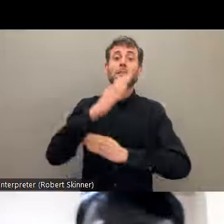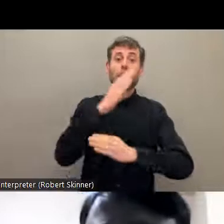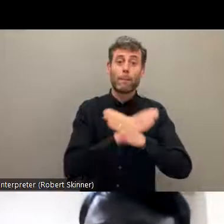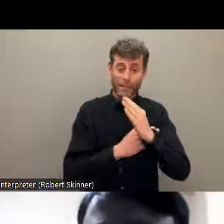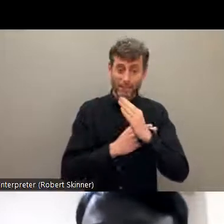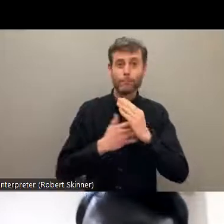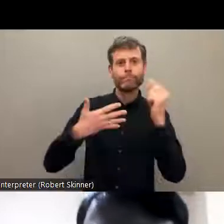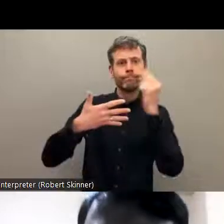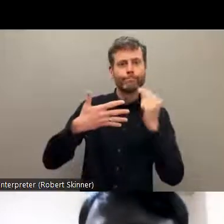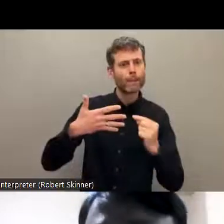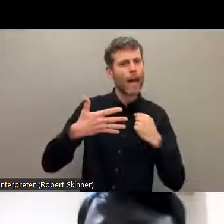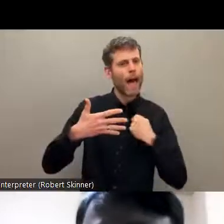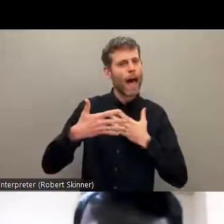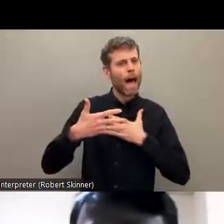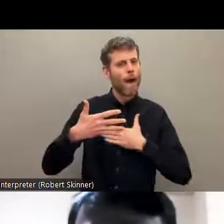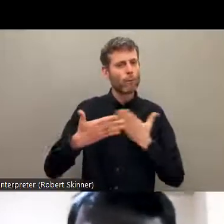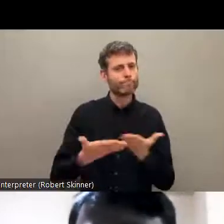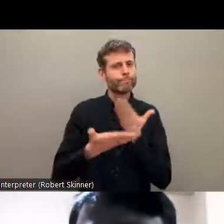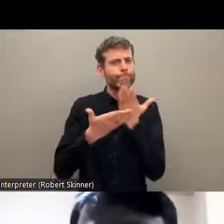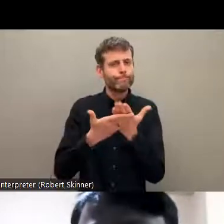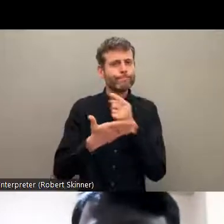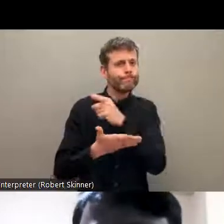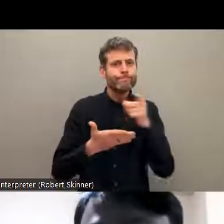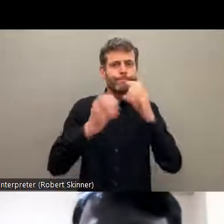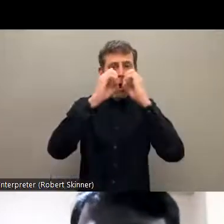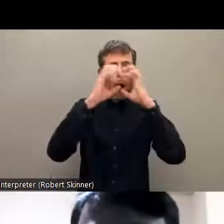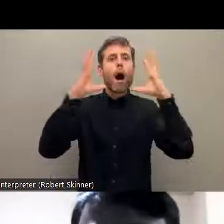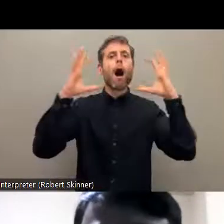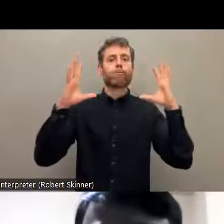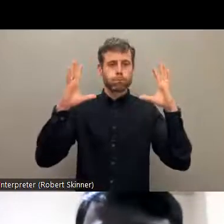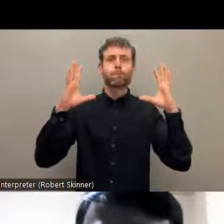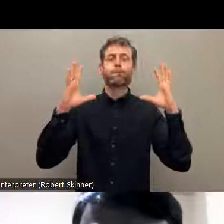terms. And we will also